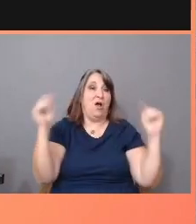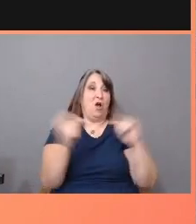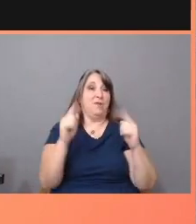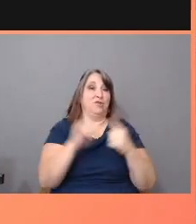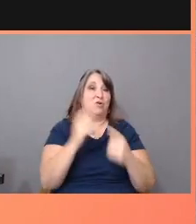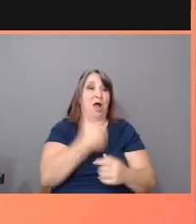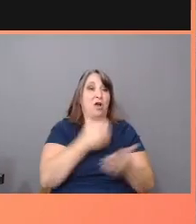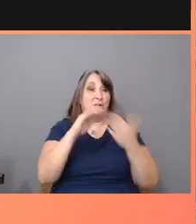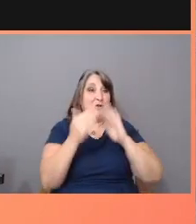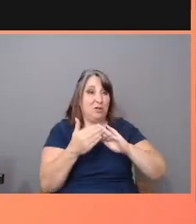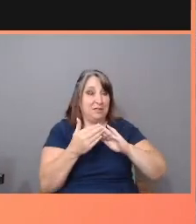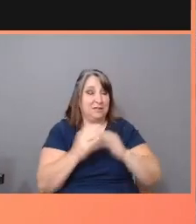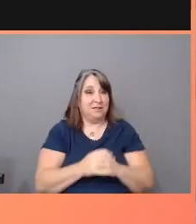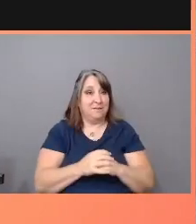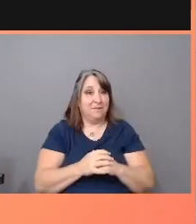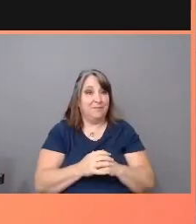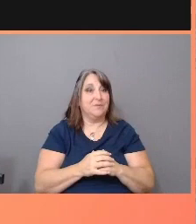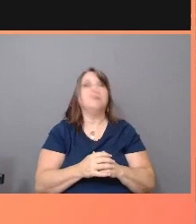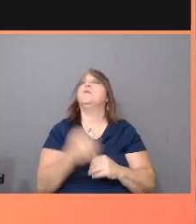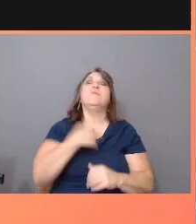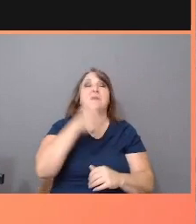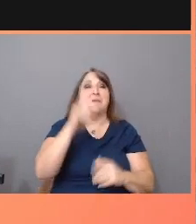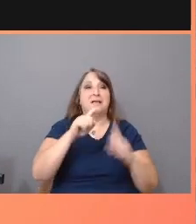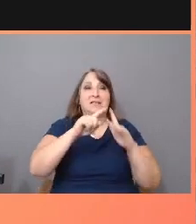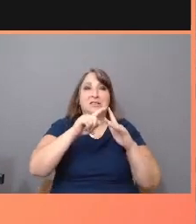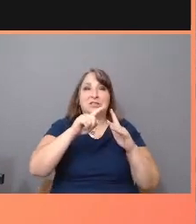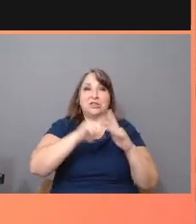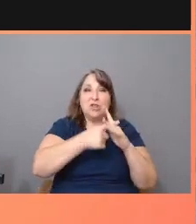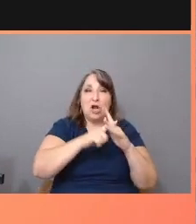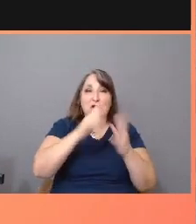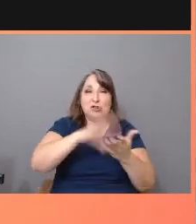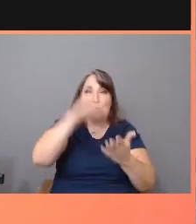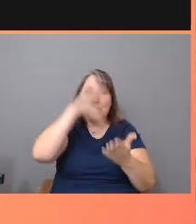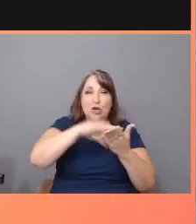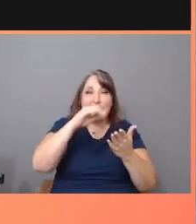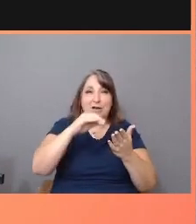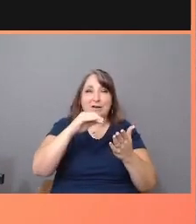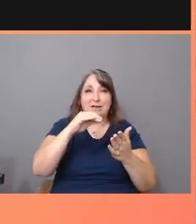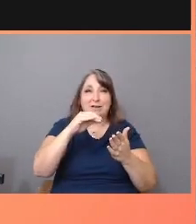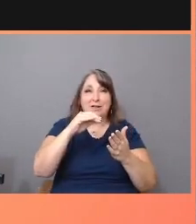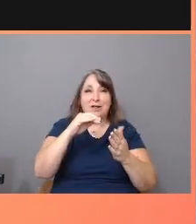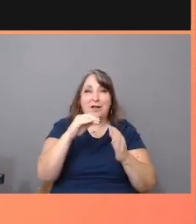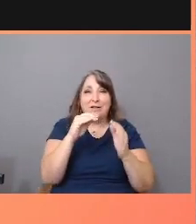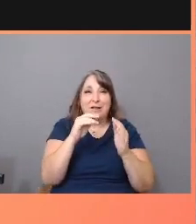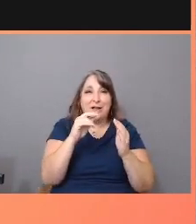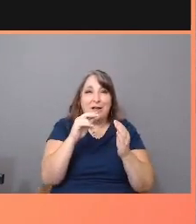It starts with learning our nuances, what the US Latinx experience is,